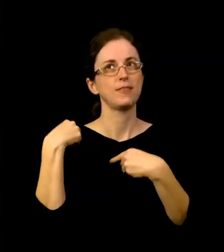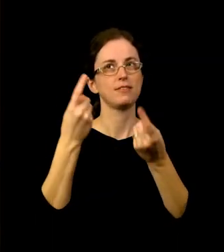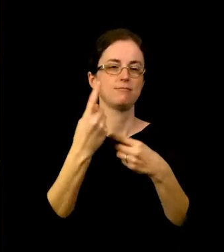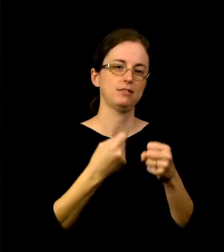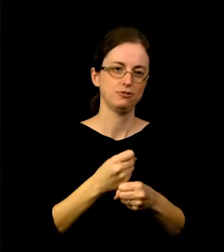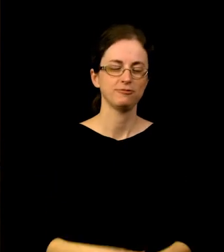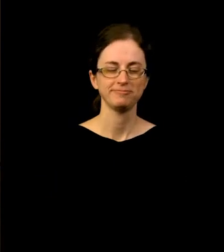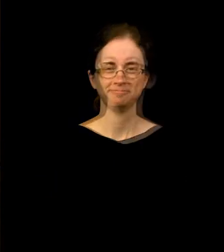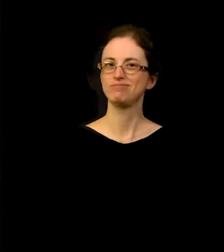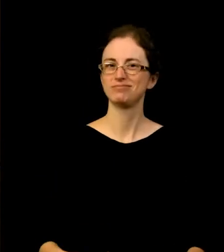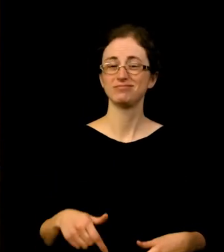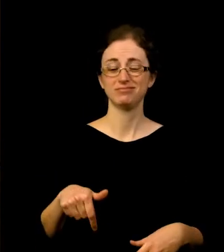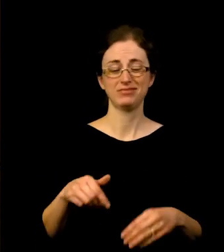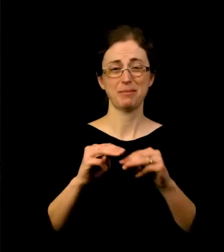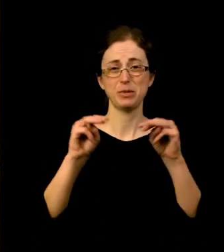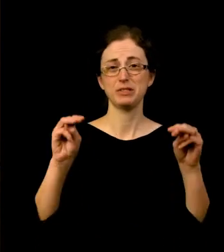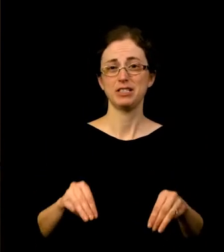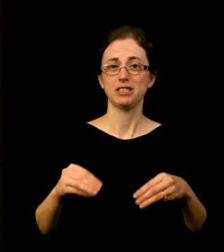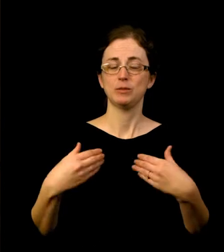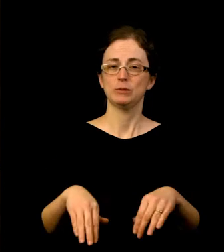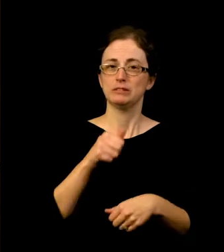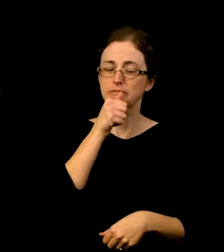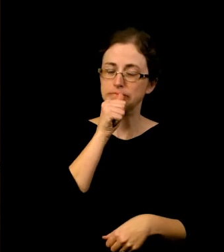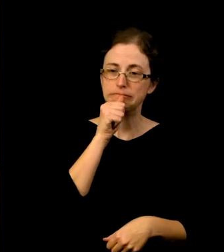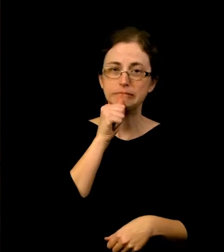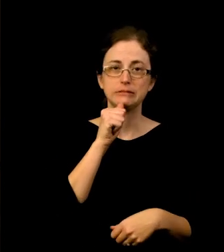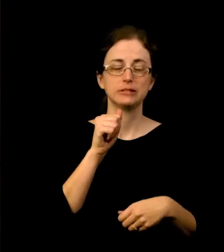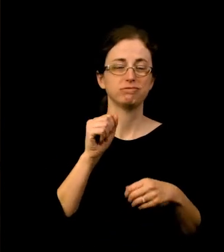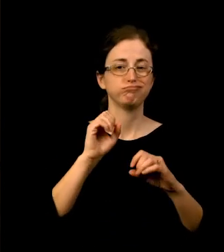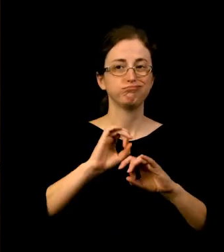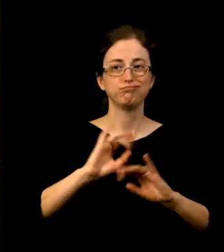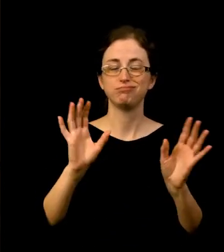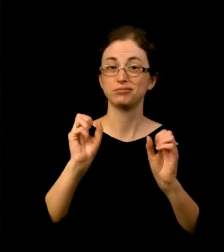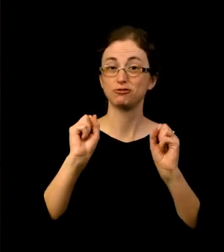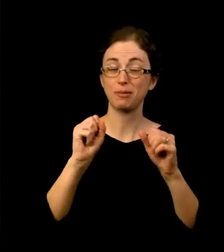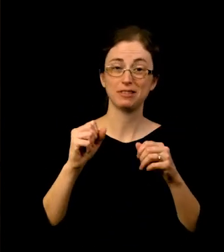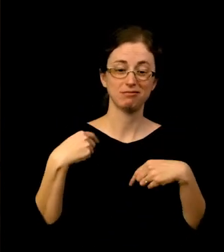The Museum has endured an incredible year. Challenges and victories